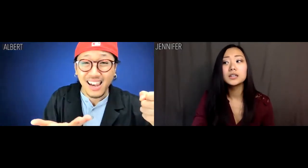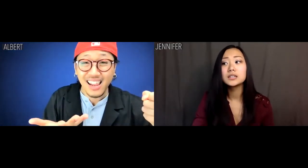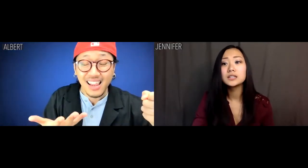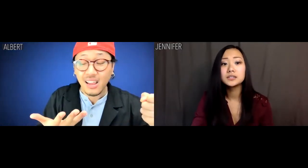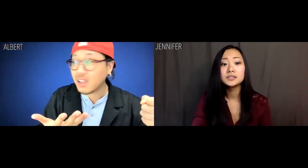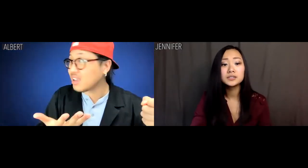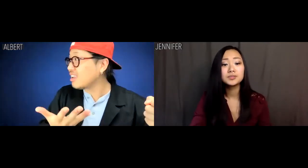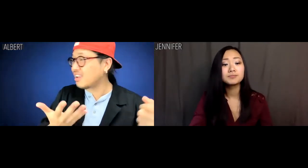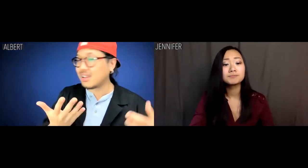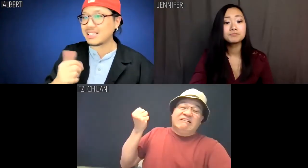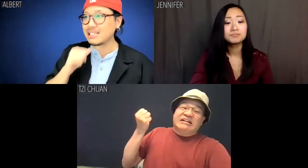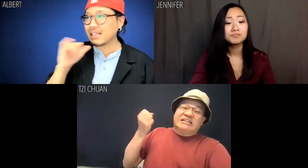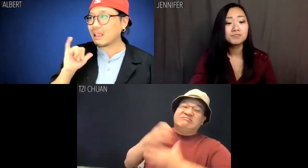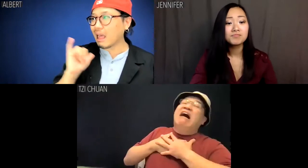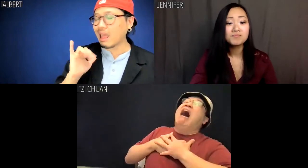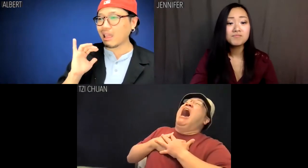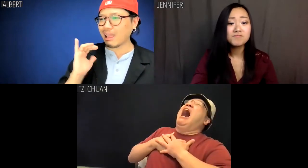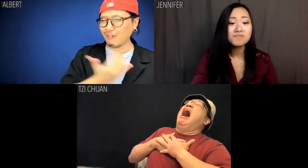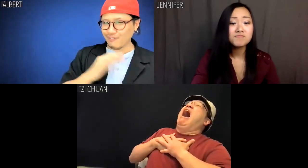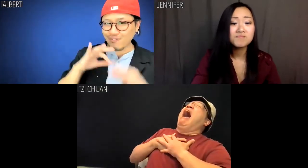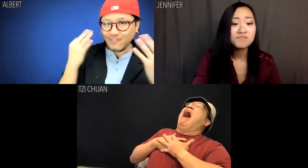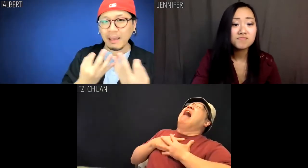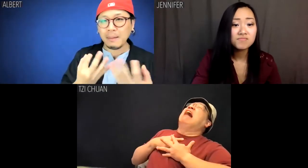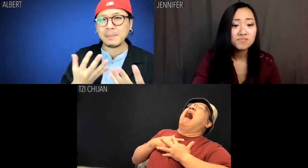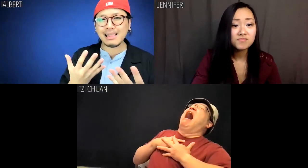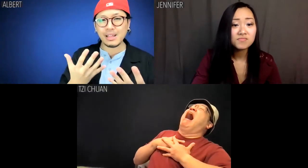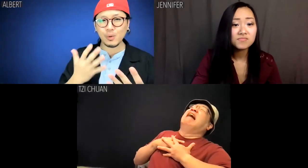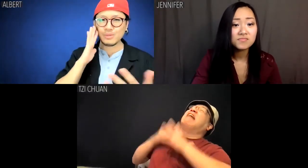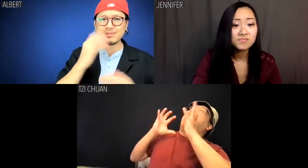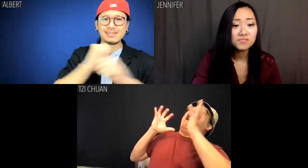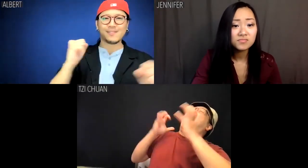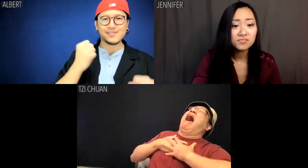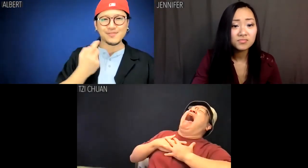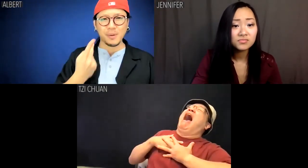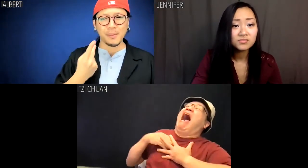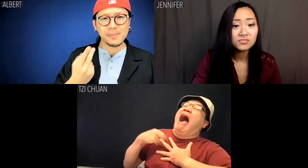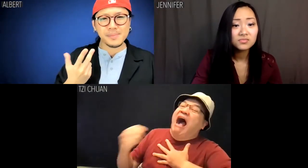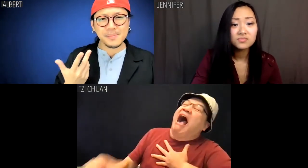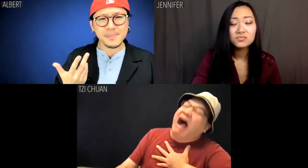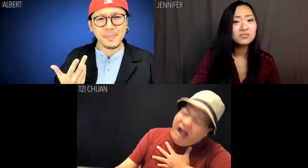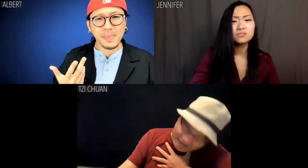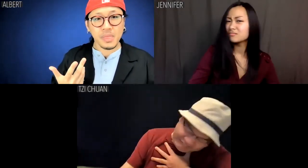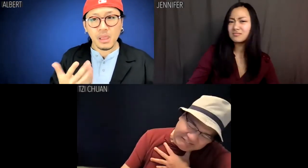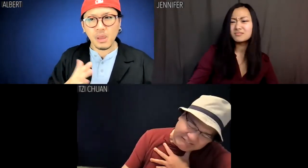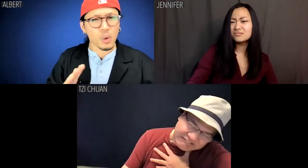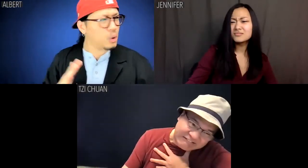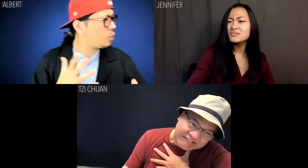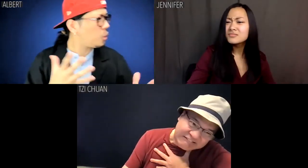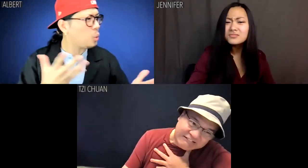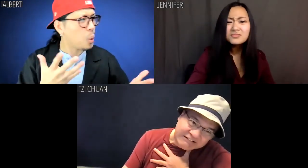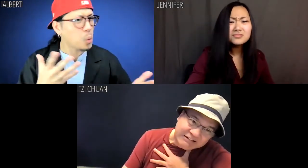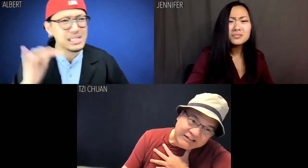It's not like our family can save us from that. [Tzi Chuan screams in the distance] Albert: What?